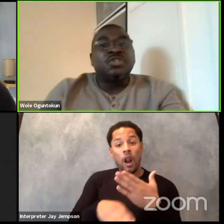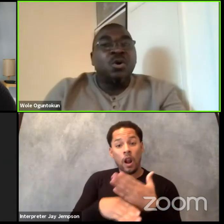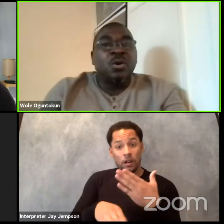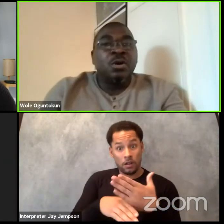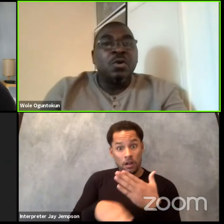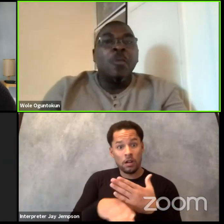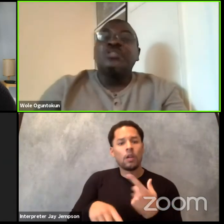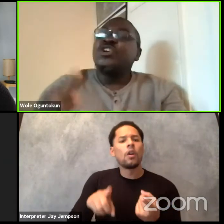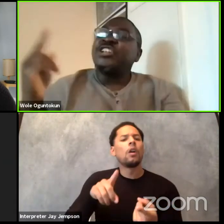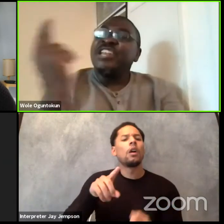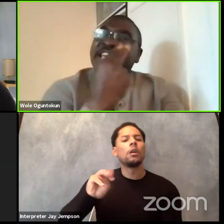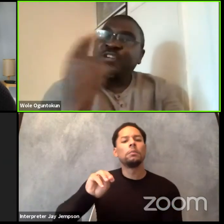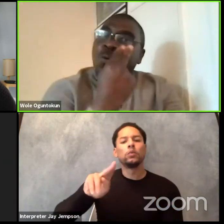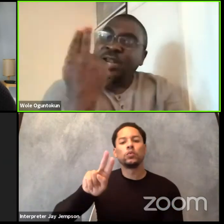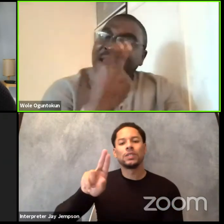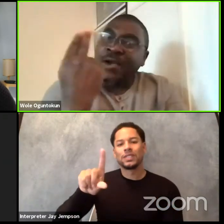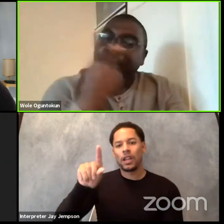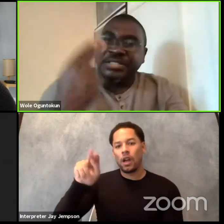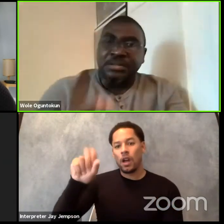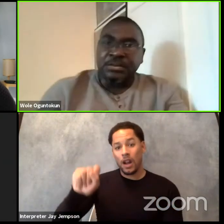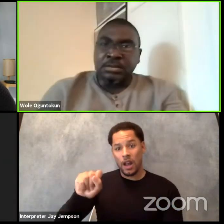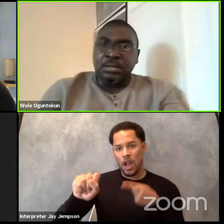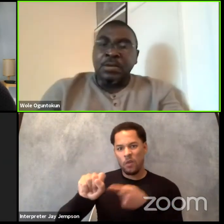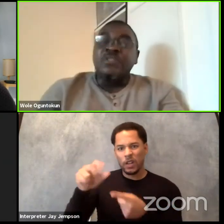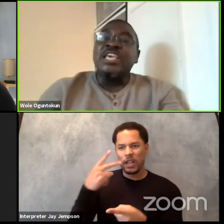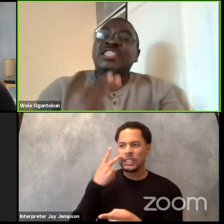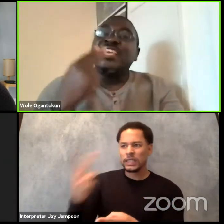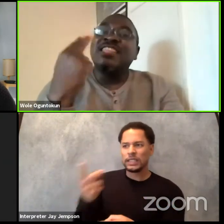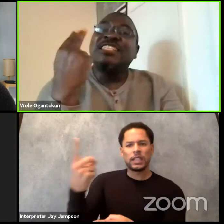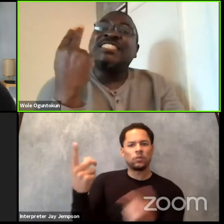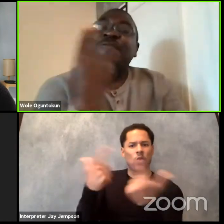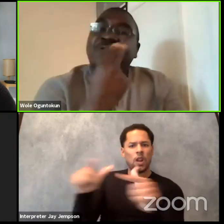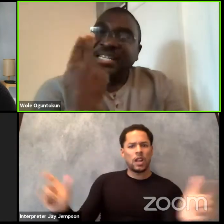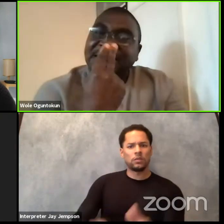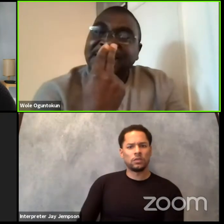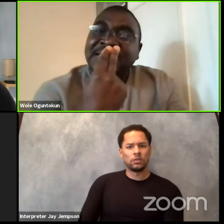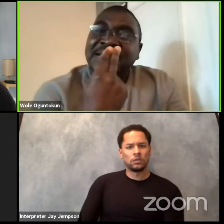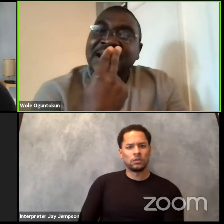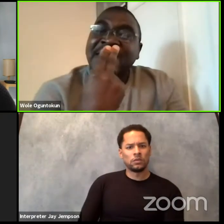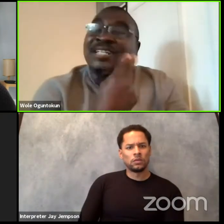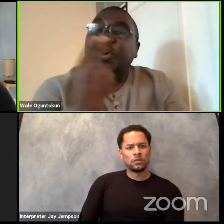So we do not need one language. The difference in our tongues